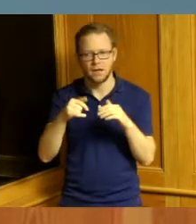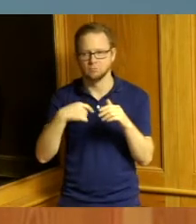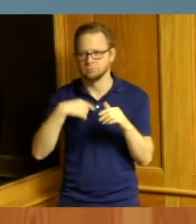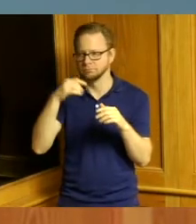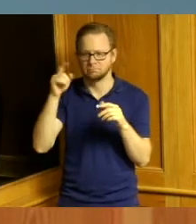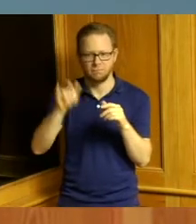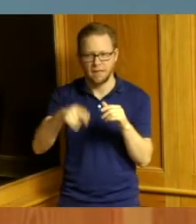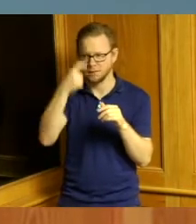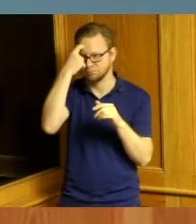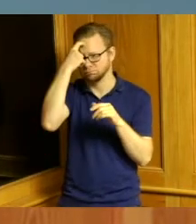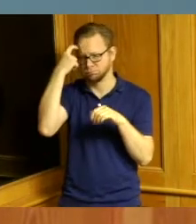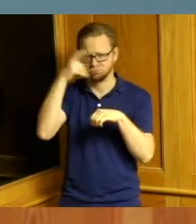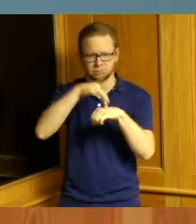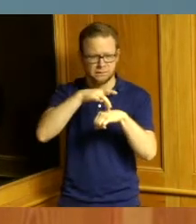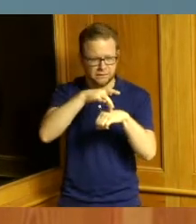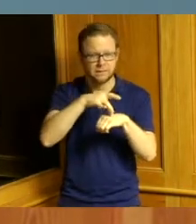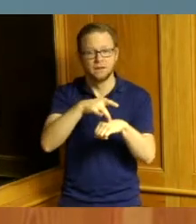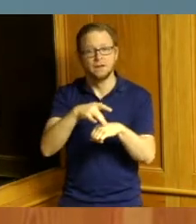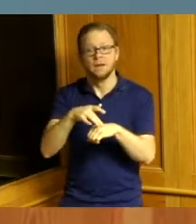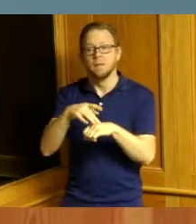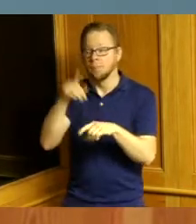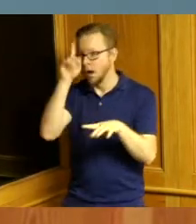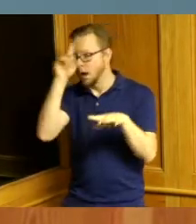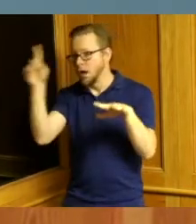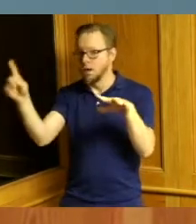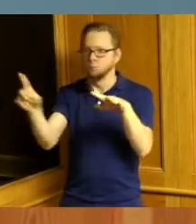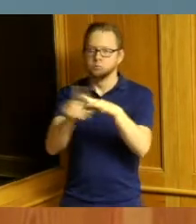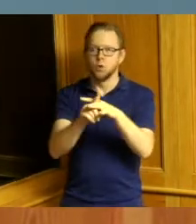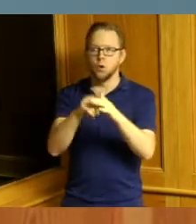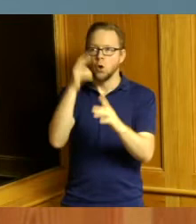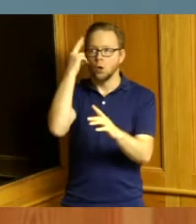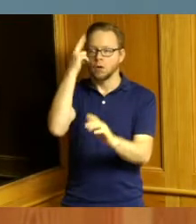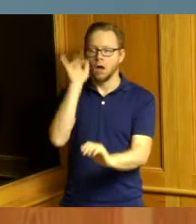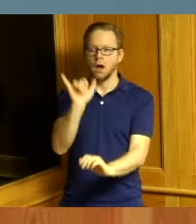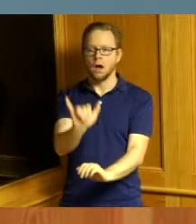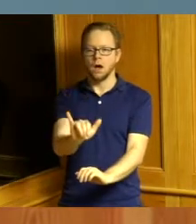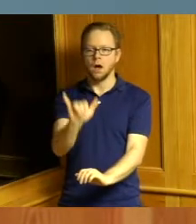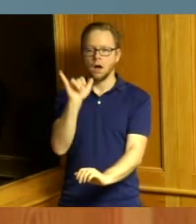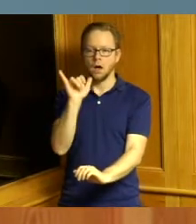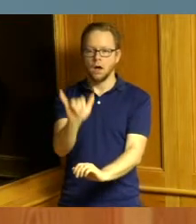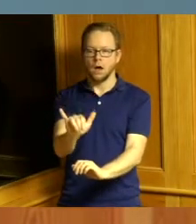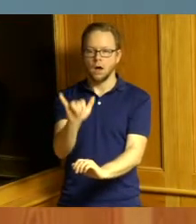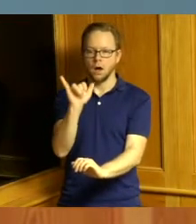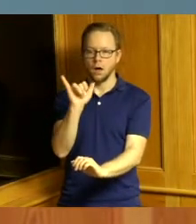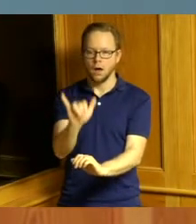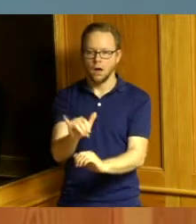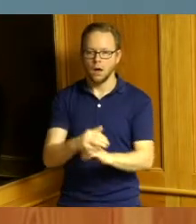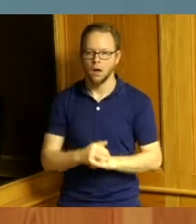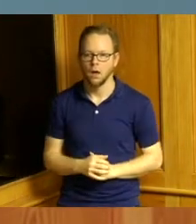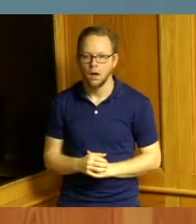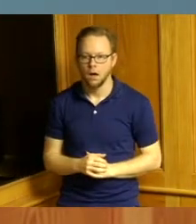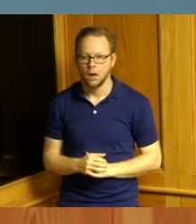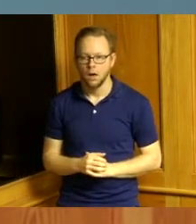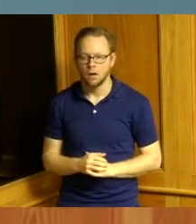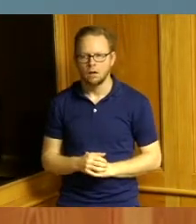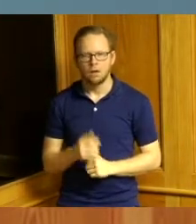an epiphany means a sudden striking realization of something and I'm wondering to myself